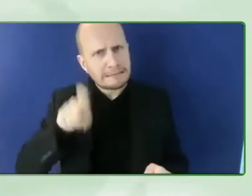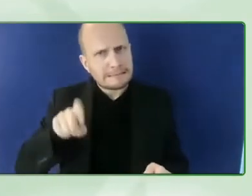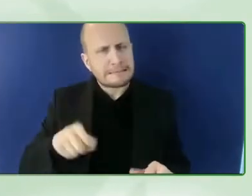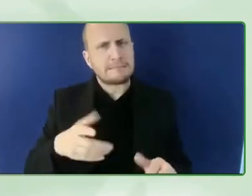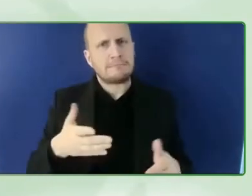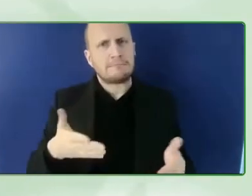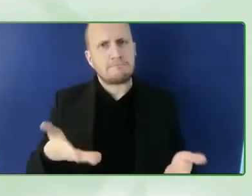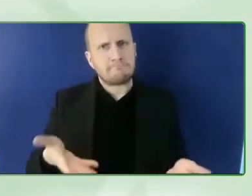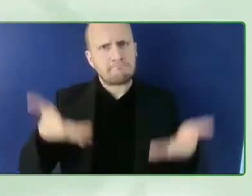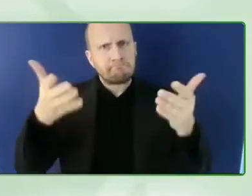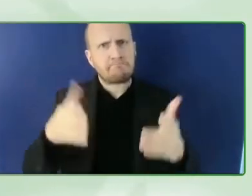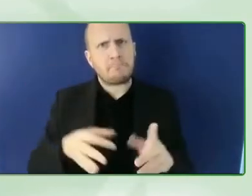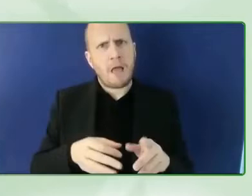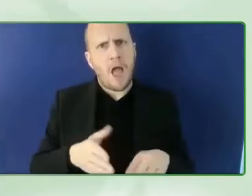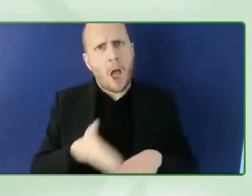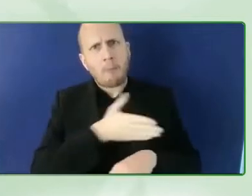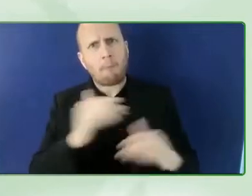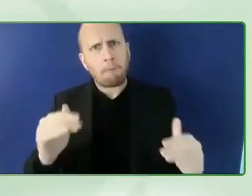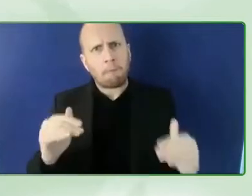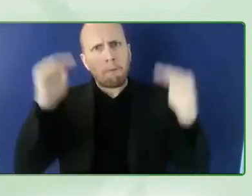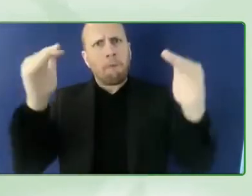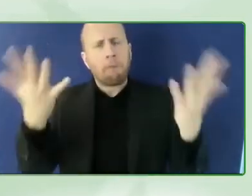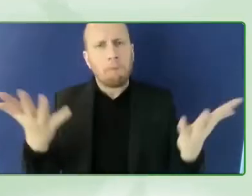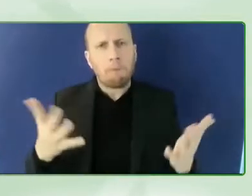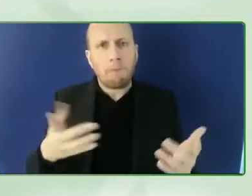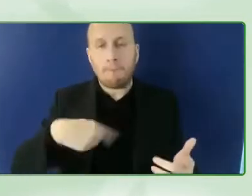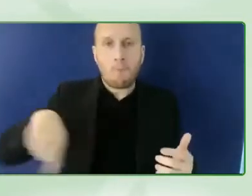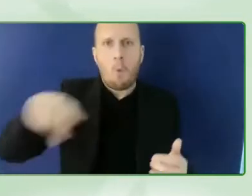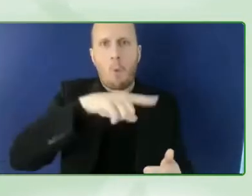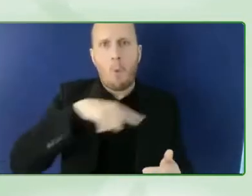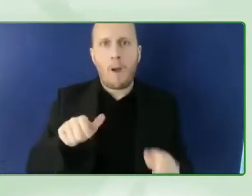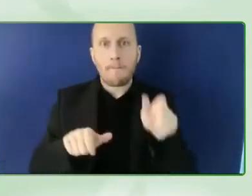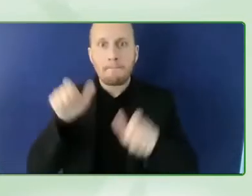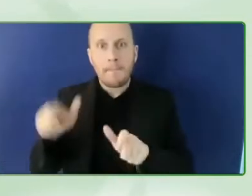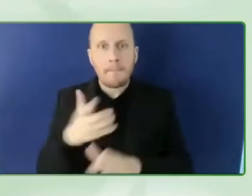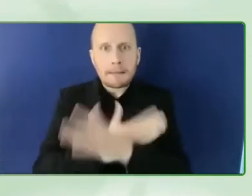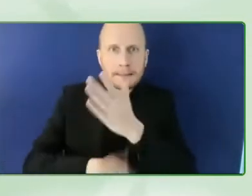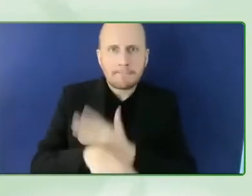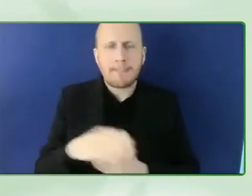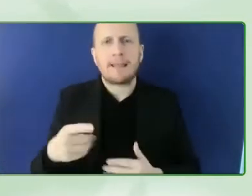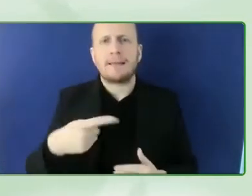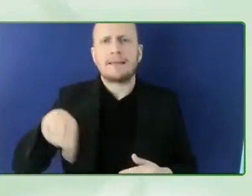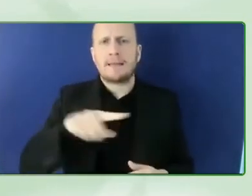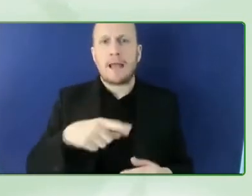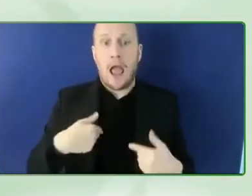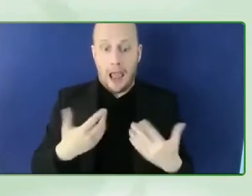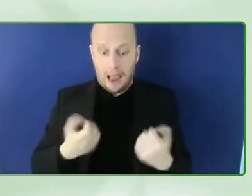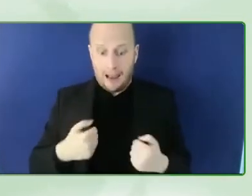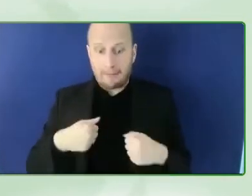people to with disabilities to live with their disabilities normally like everyone else